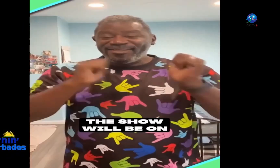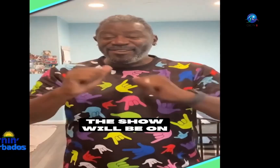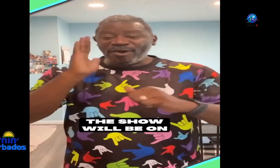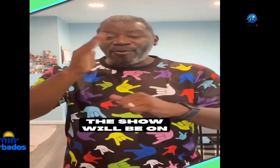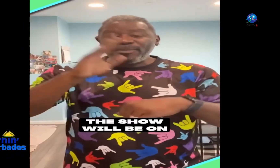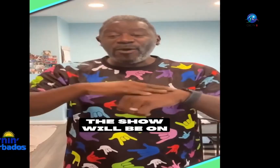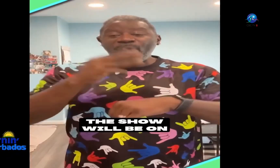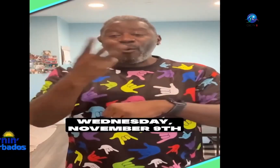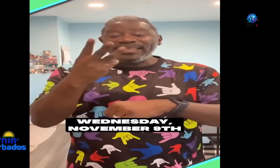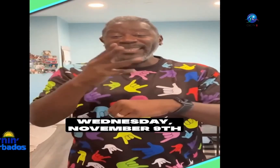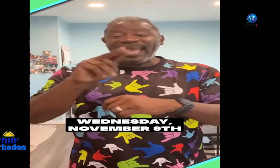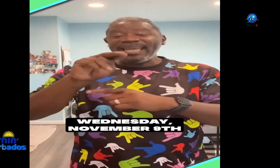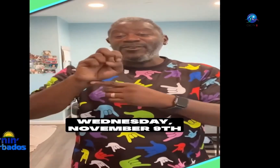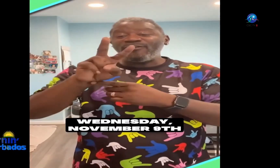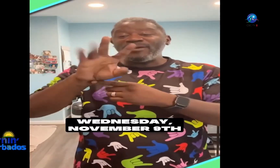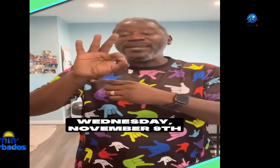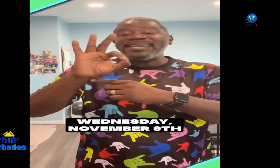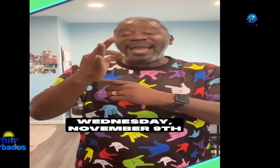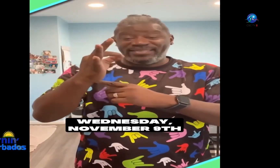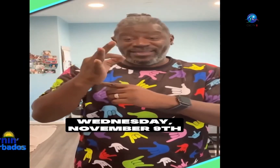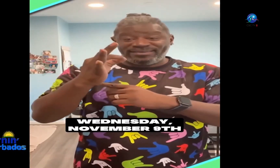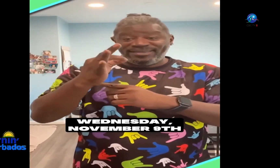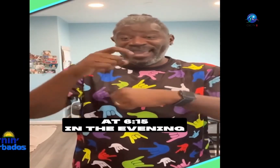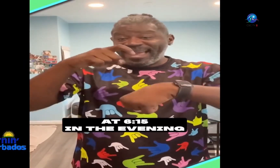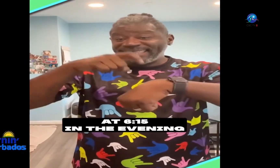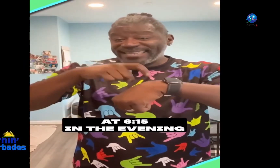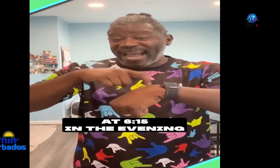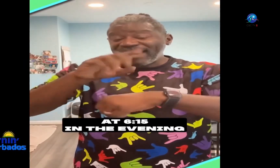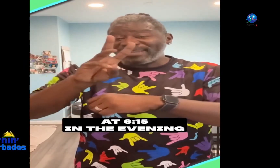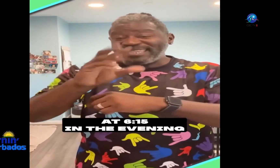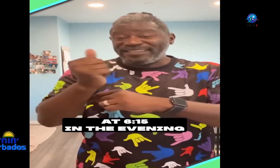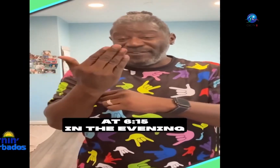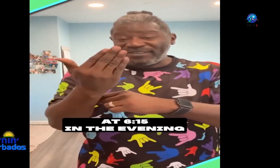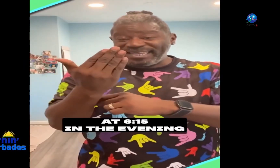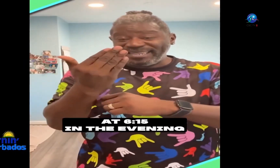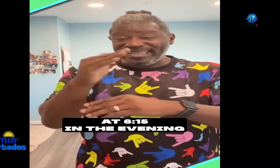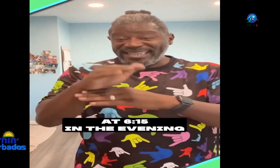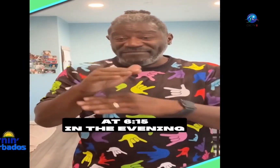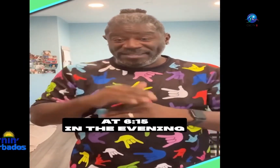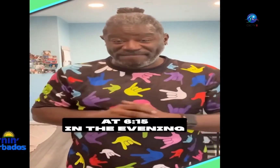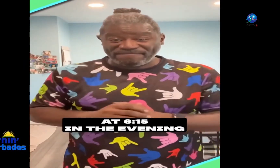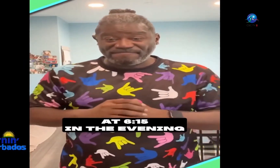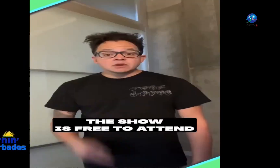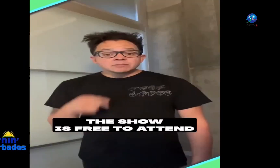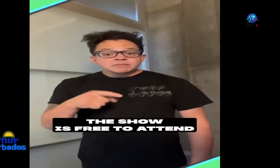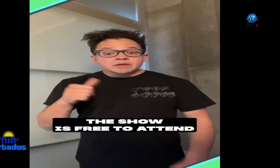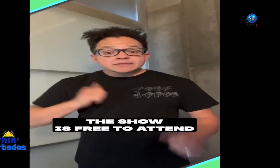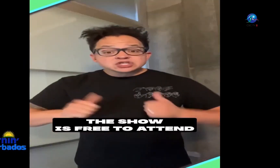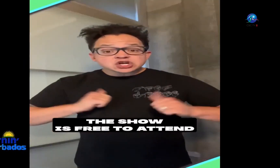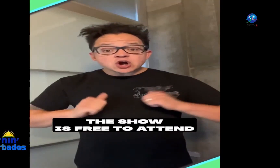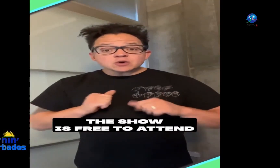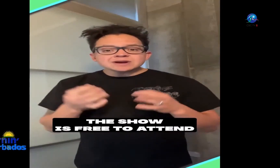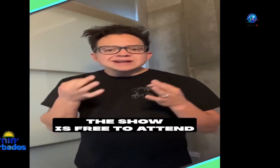the show will be on Wednesday November 9th at the time at 6:15 in the evening the show